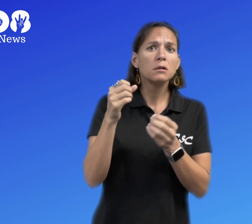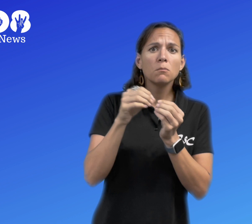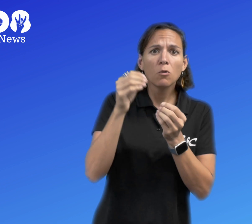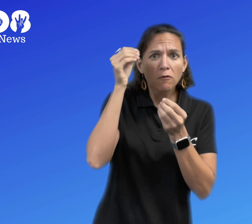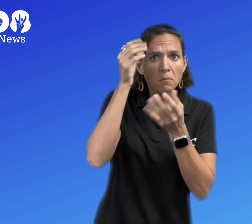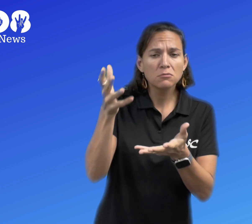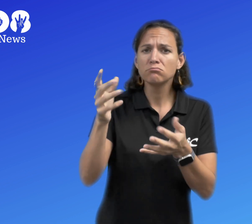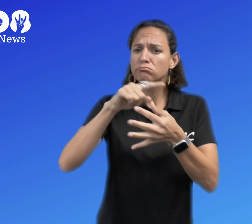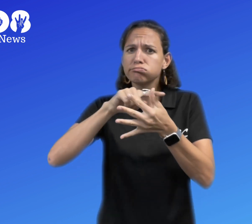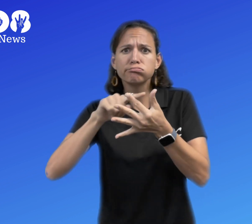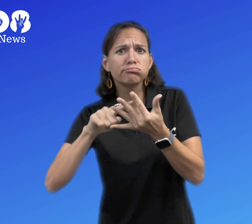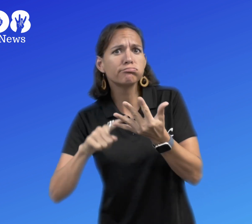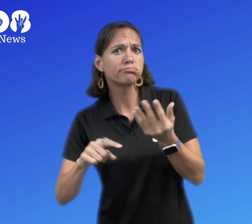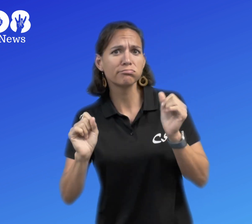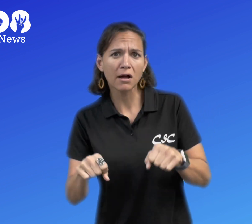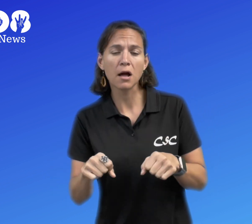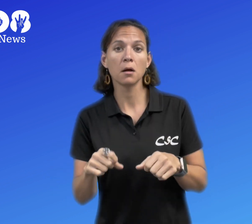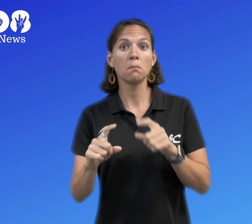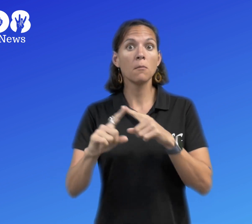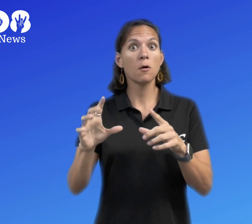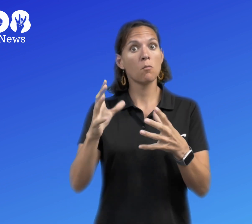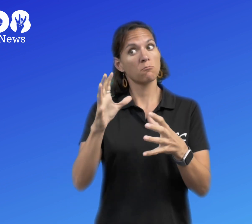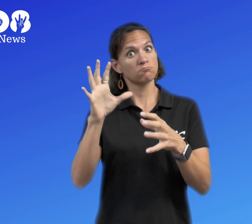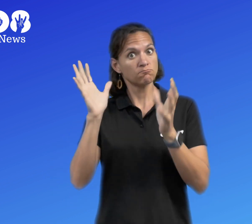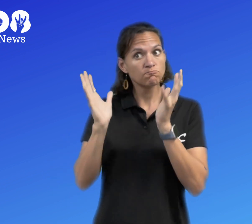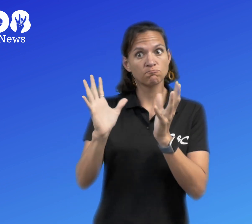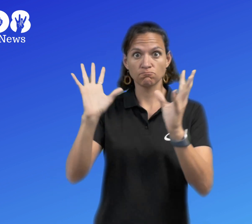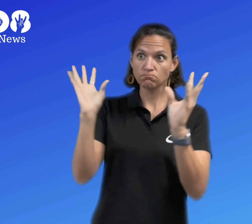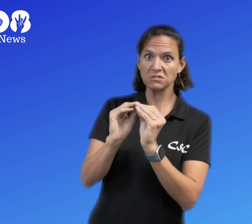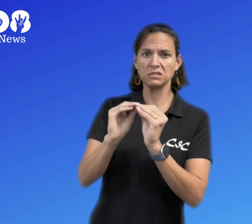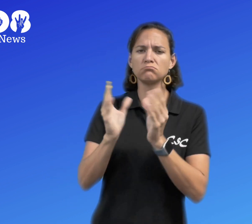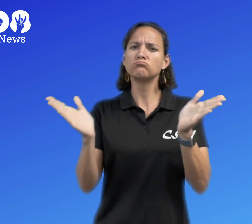If you want to meet with her we encourage you to make an appointment.